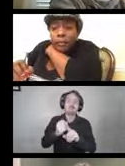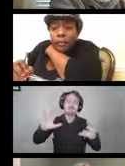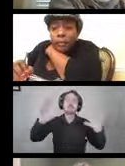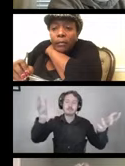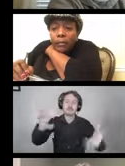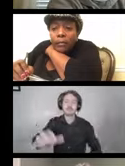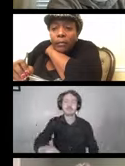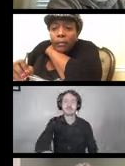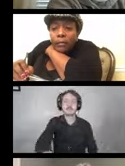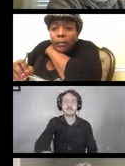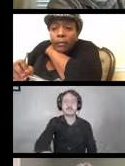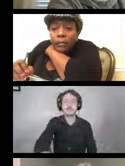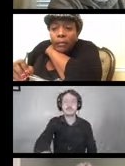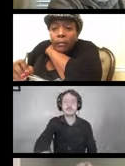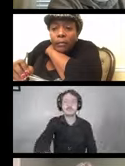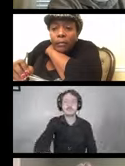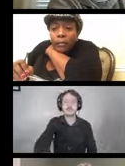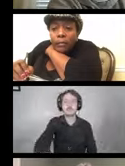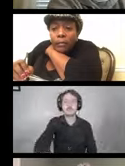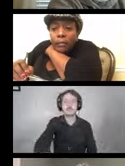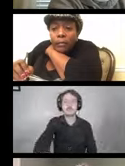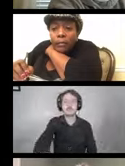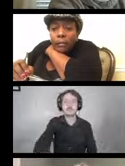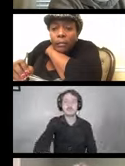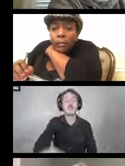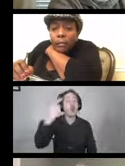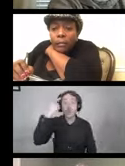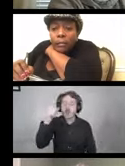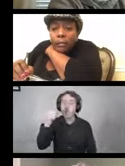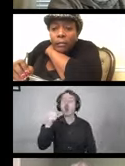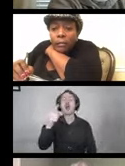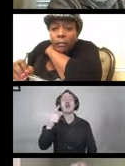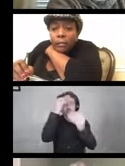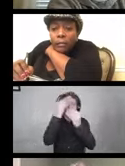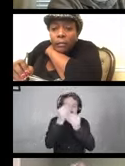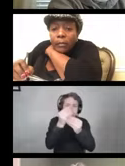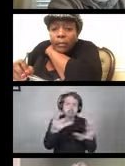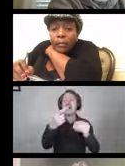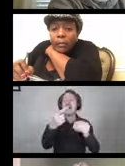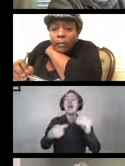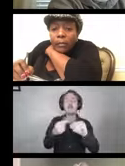This webinar is really designed to share up to date CDC guidance on how COVID-19 spreads